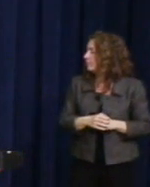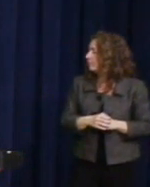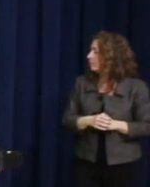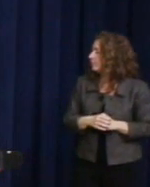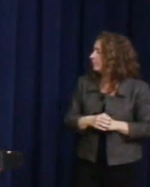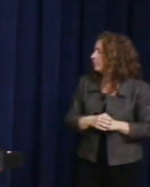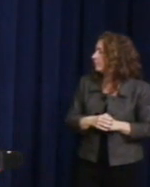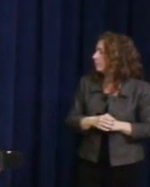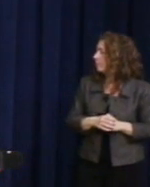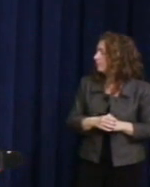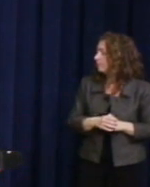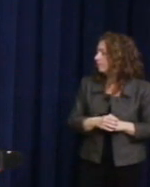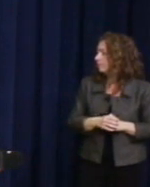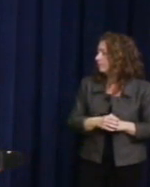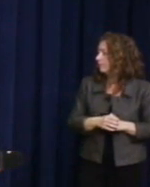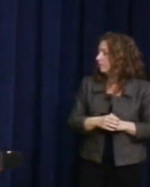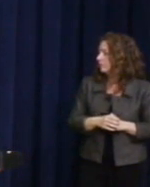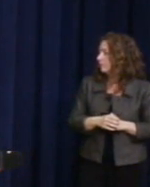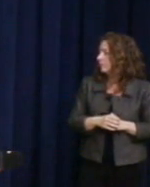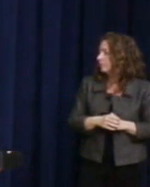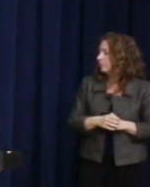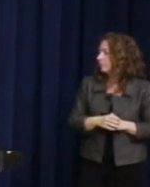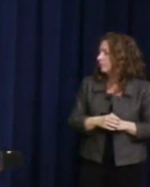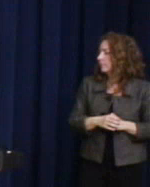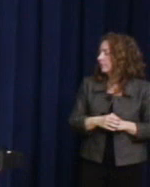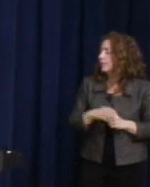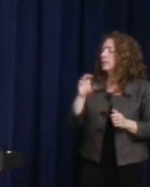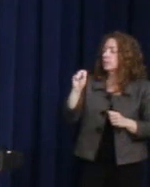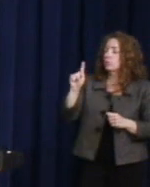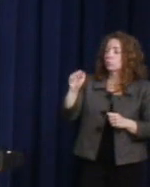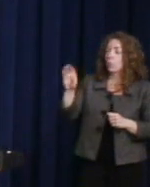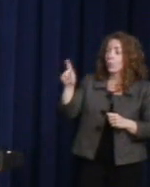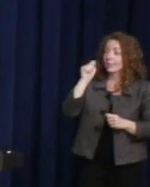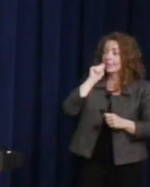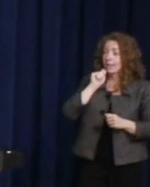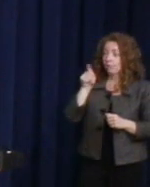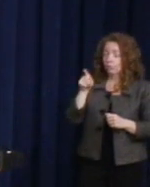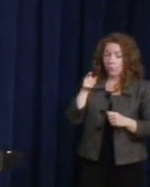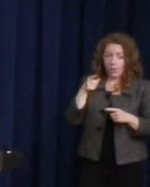Stewart was a teenager when his father died -- when his uncle died.